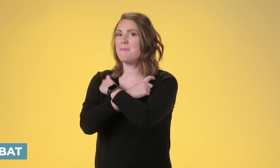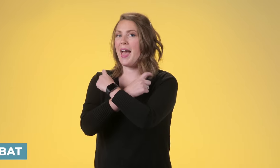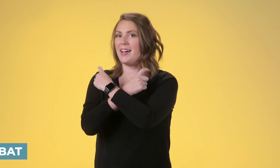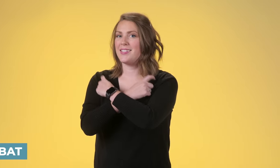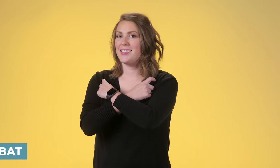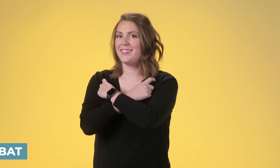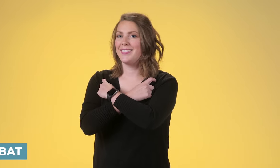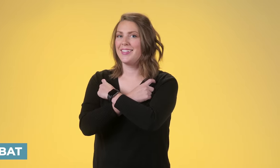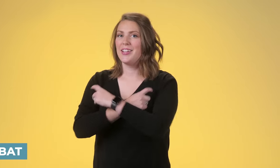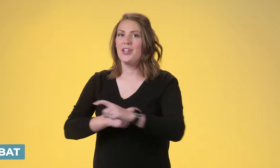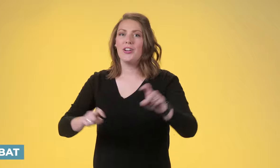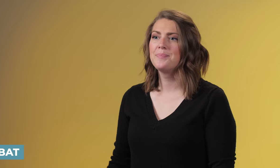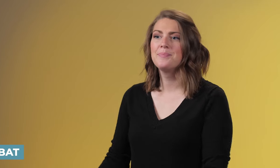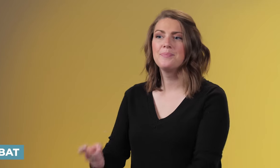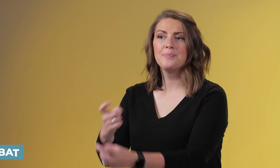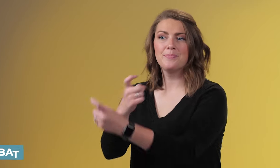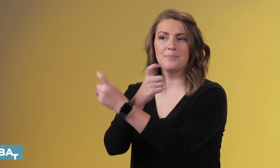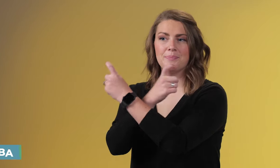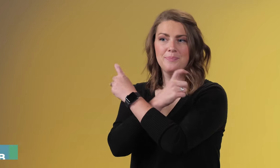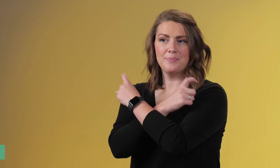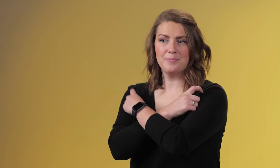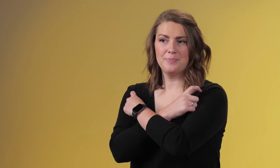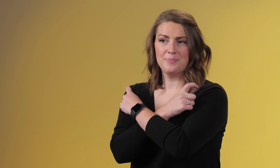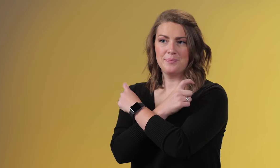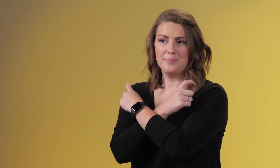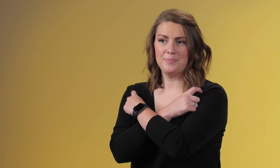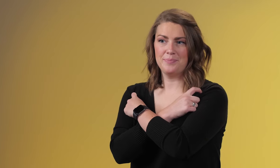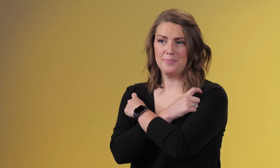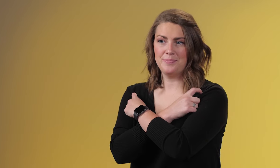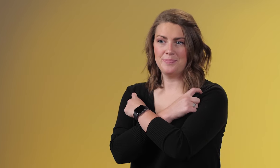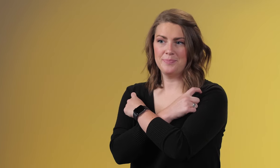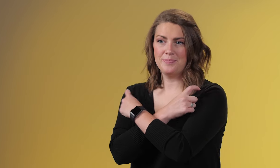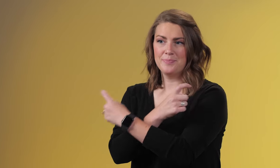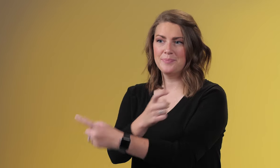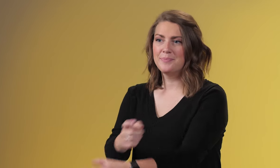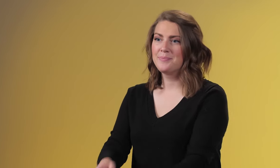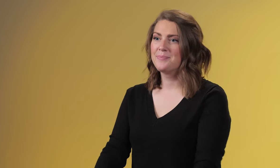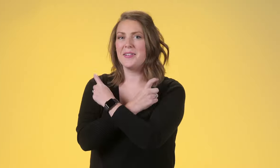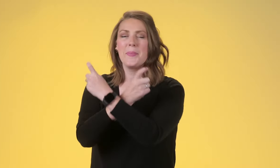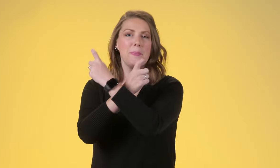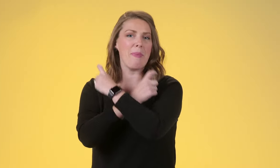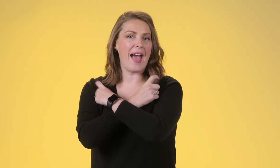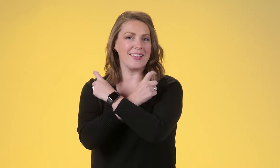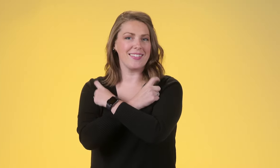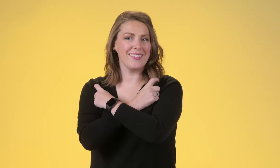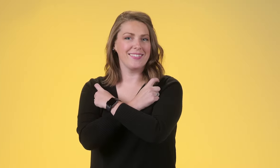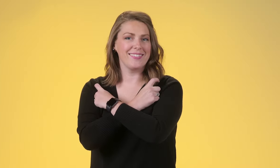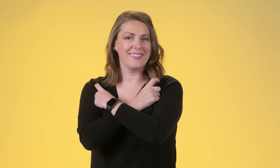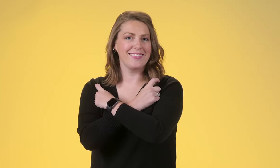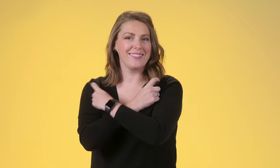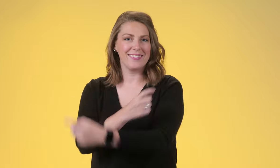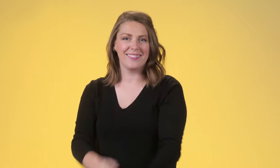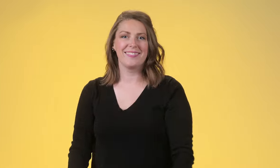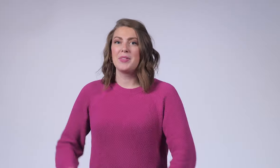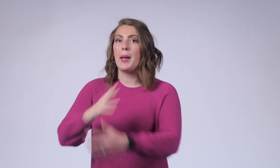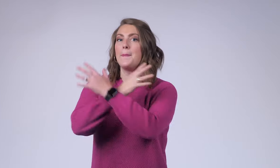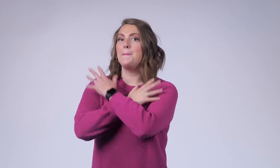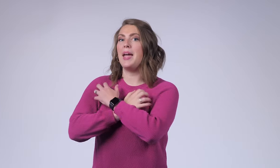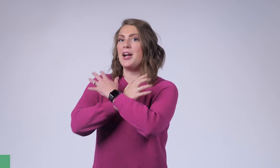bat', you're going to use your 'X' hands and put them across your body 'bat.' 'Bear,